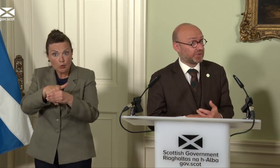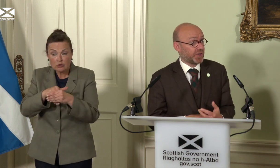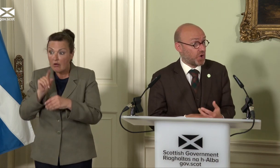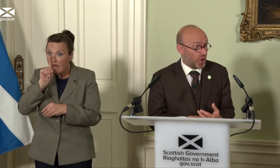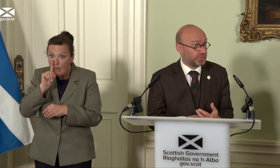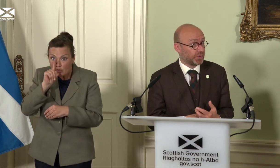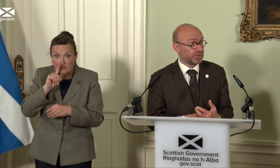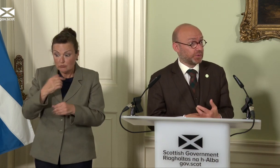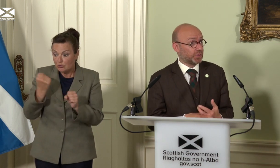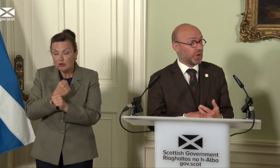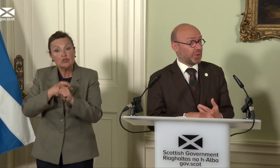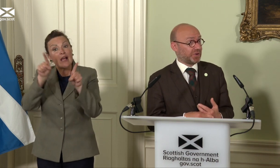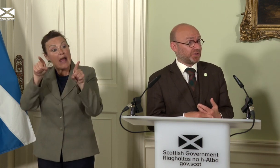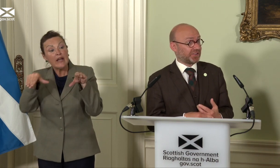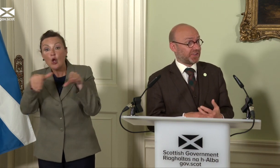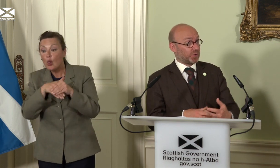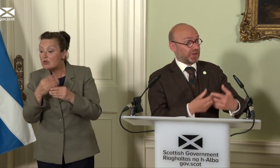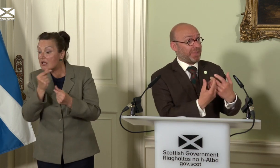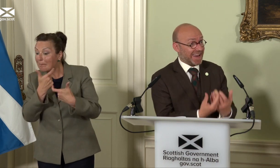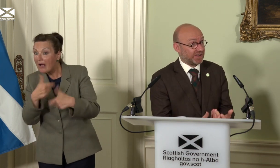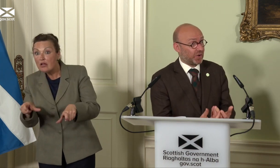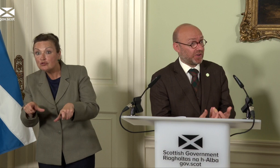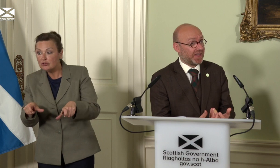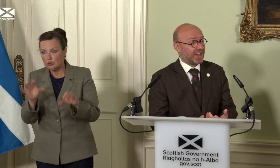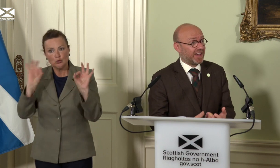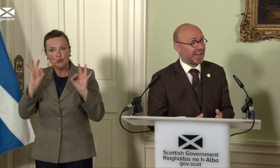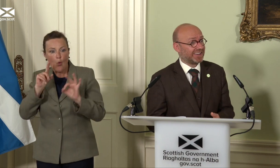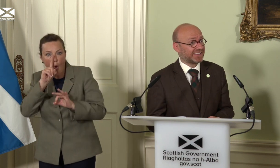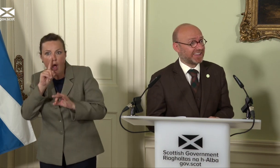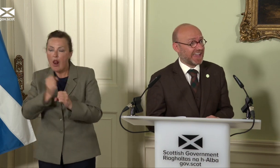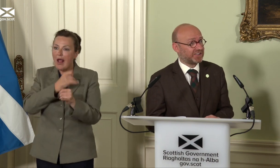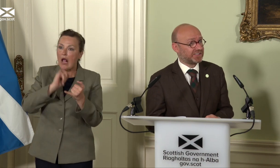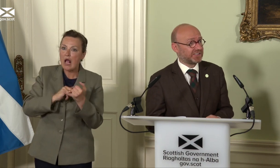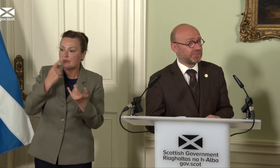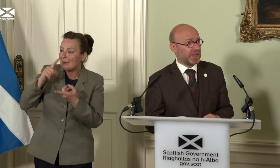that are not fossil fuel producers and are more dependent on an existing energy system.